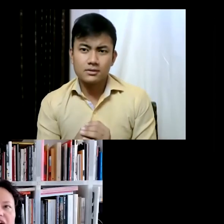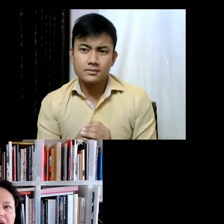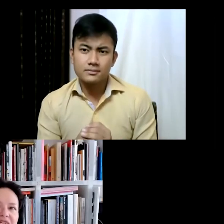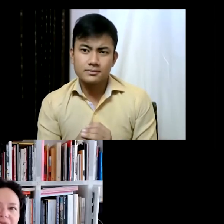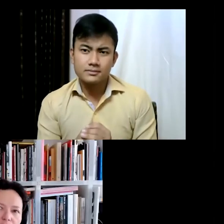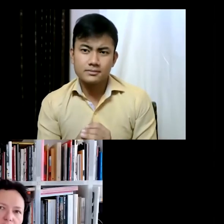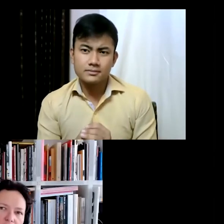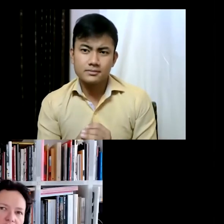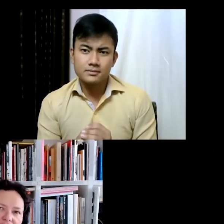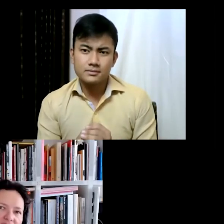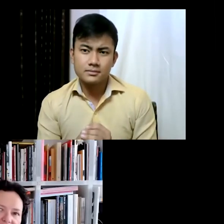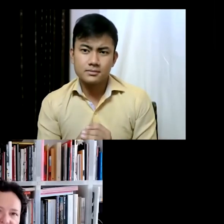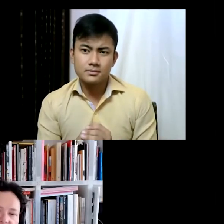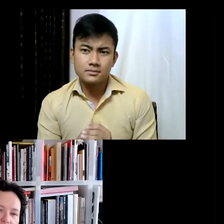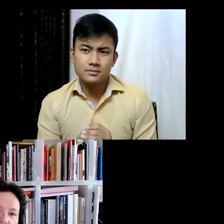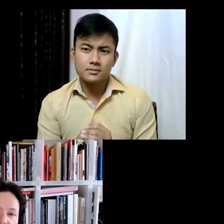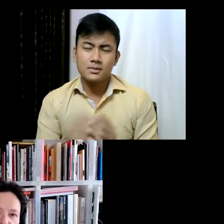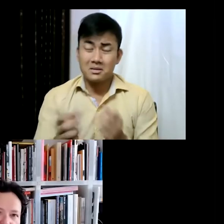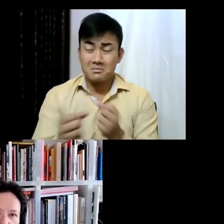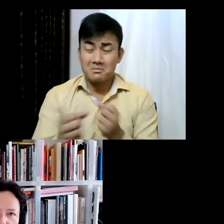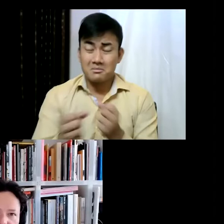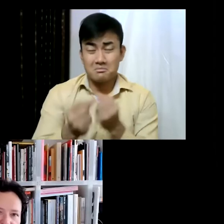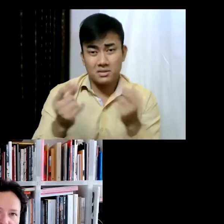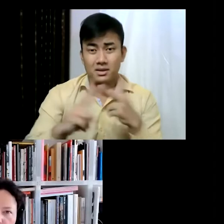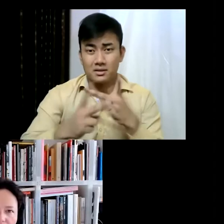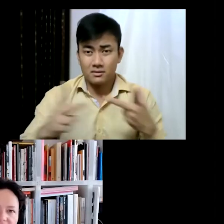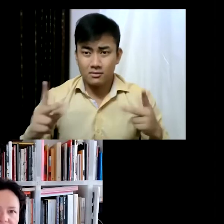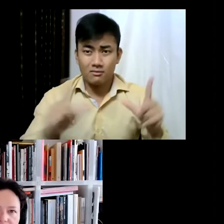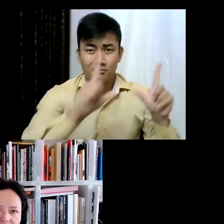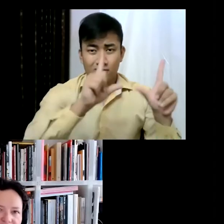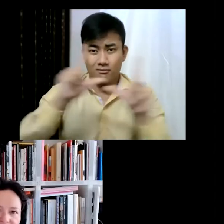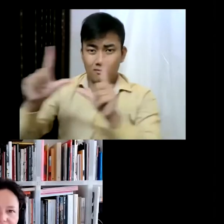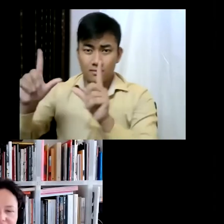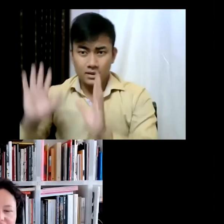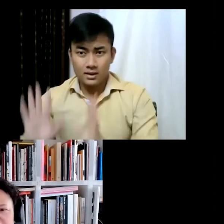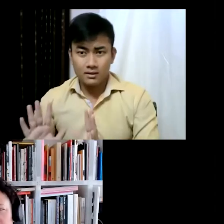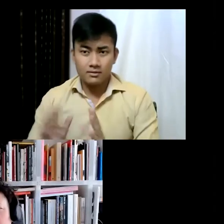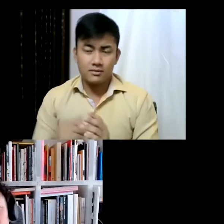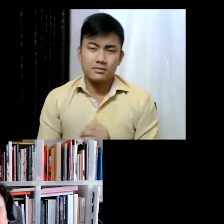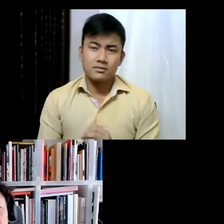very small things that probably a visitor wouldn't even notice, you know ... um you know everything